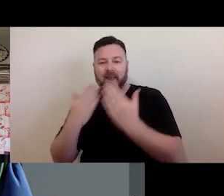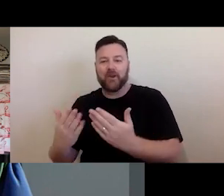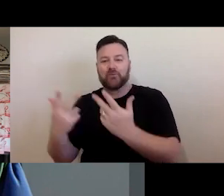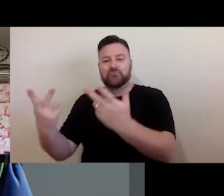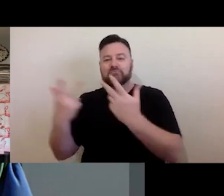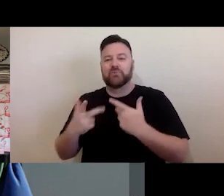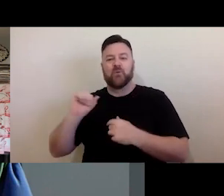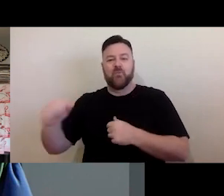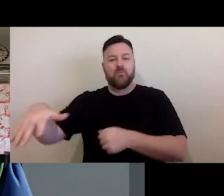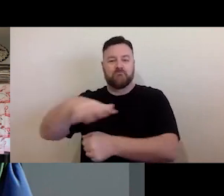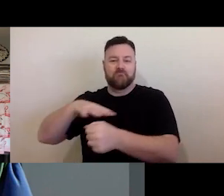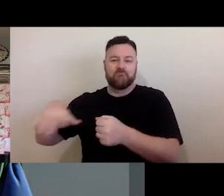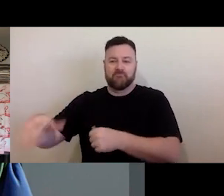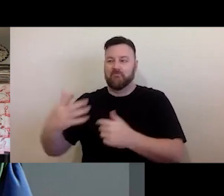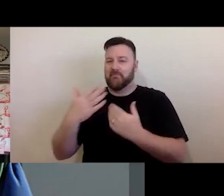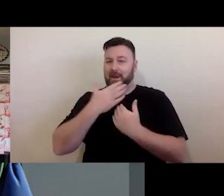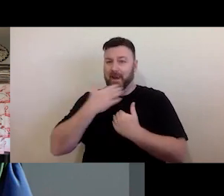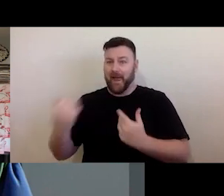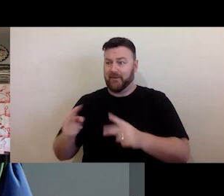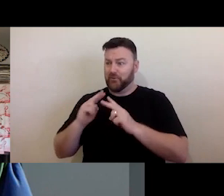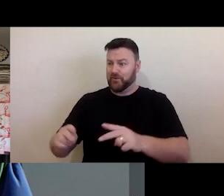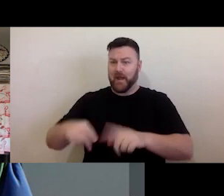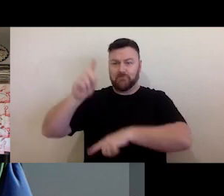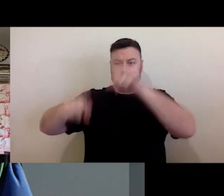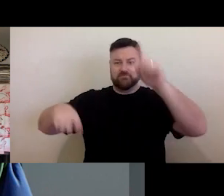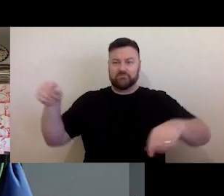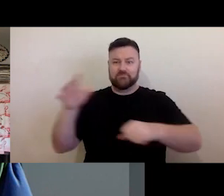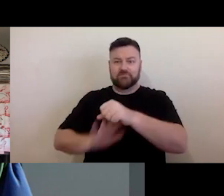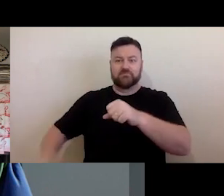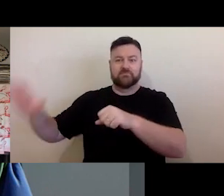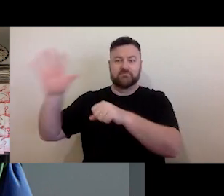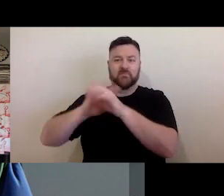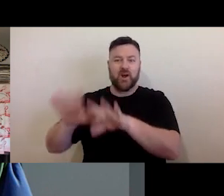see such a widespread of attendees and the different First Nations